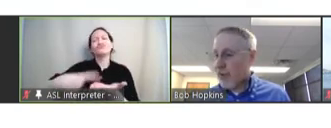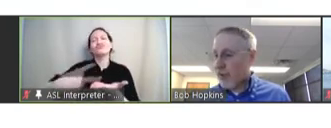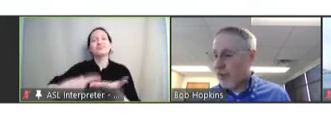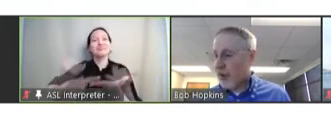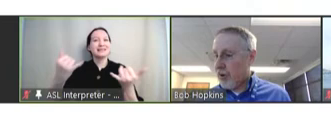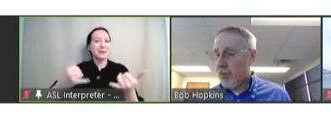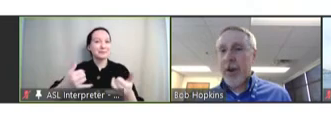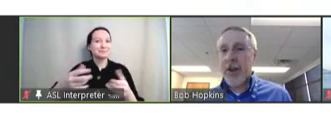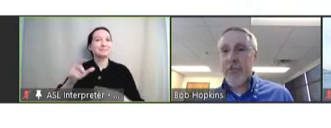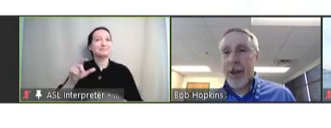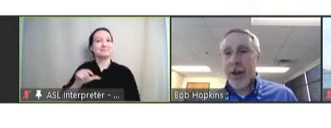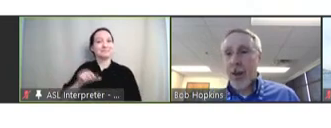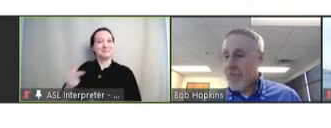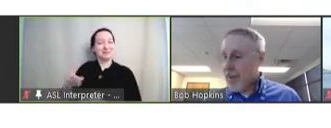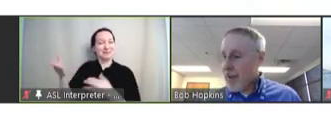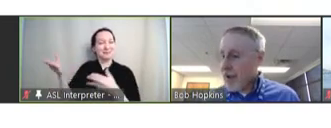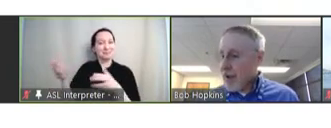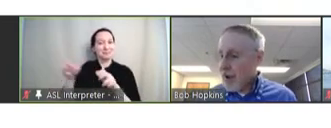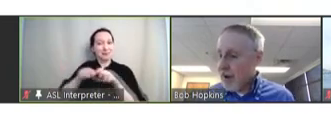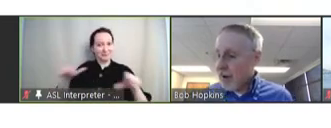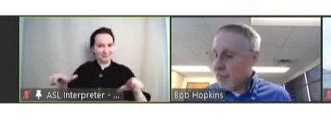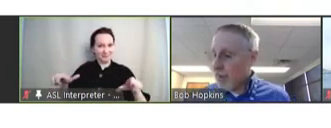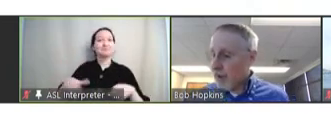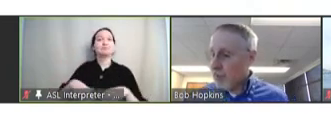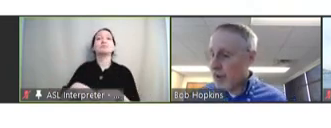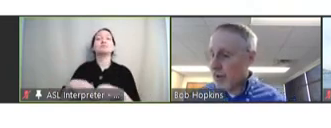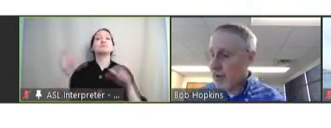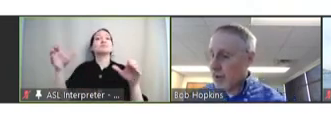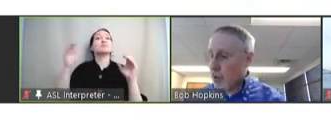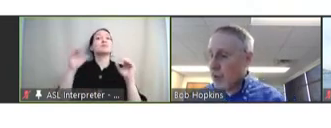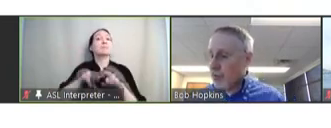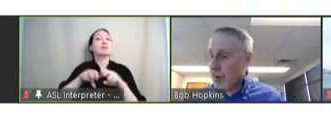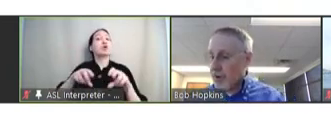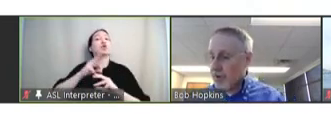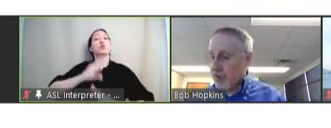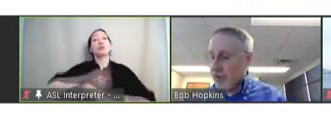us to turn to our next panel. Our next panel is Protecting the World Through Immunization.